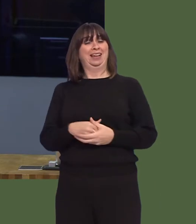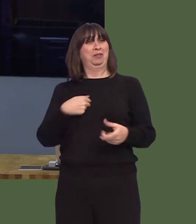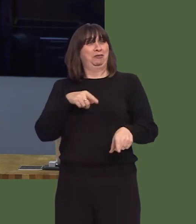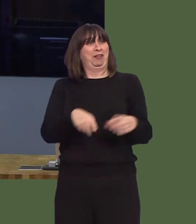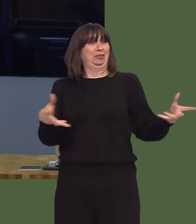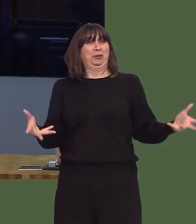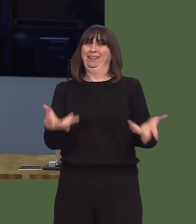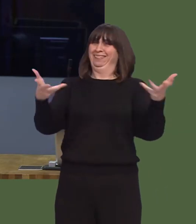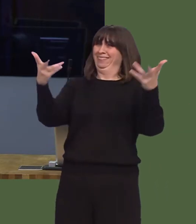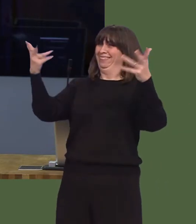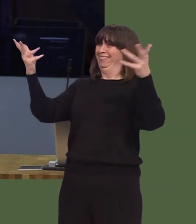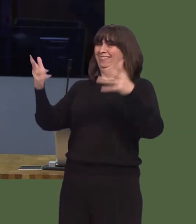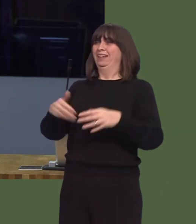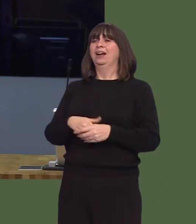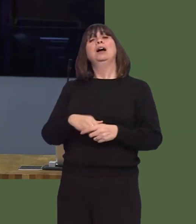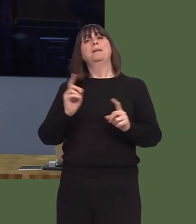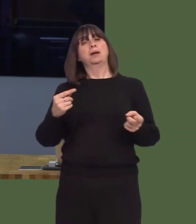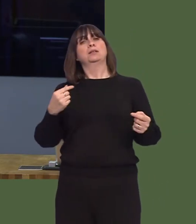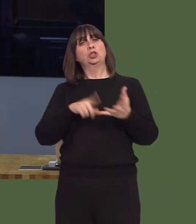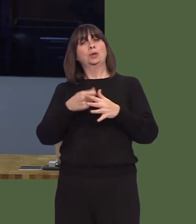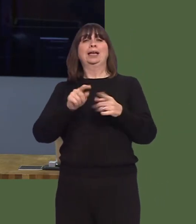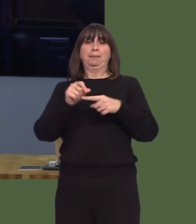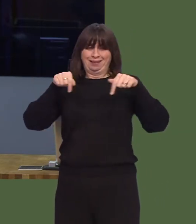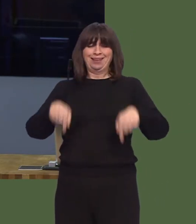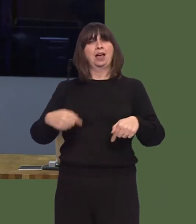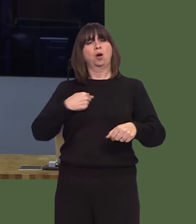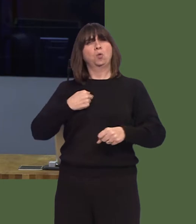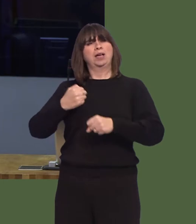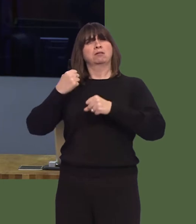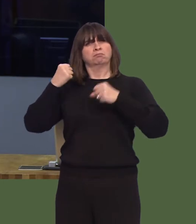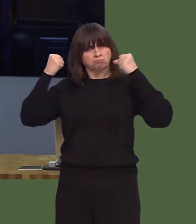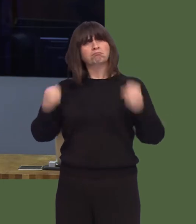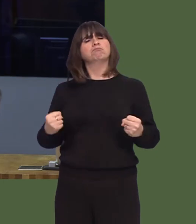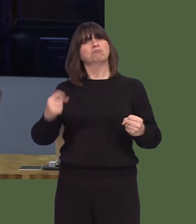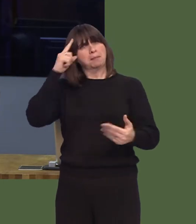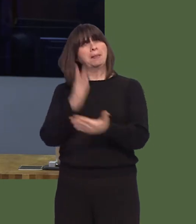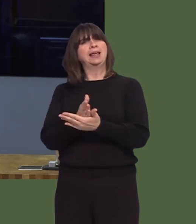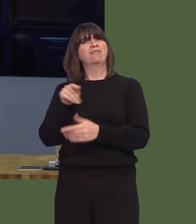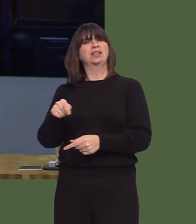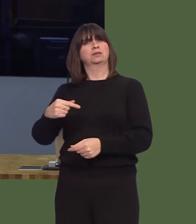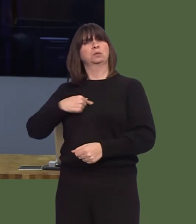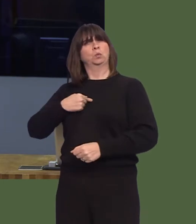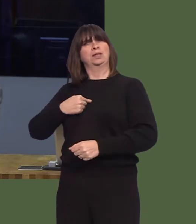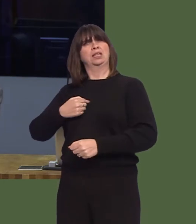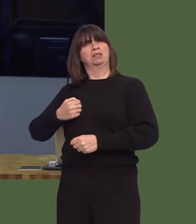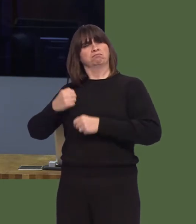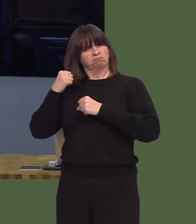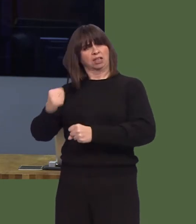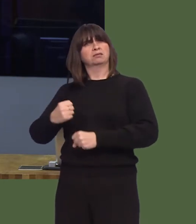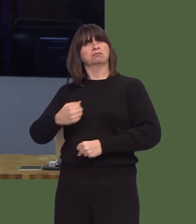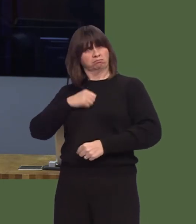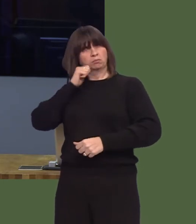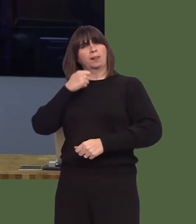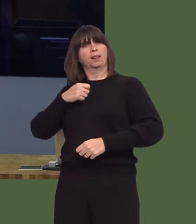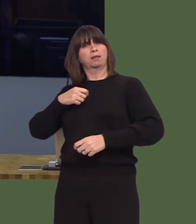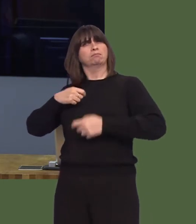But, we are here to fight for what we believe in and we will continue the fight as we have